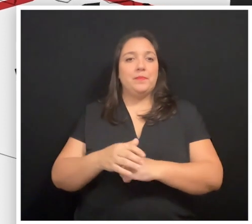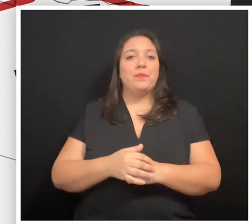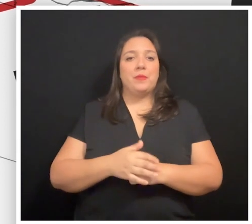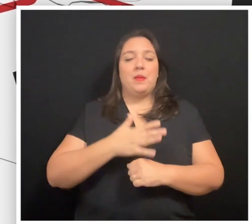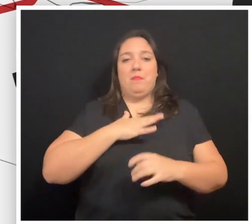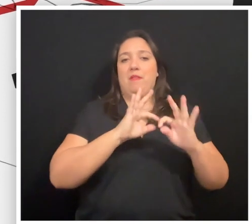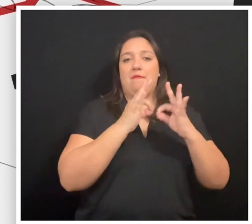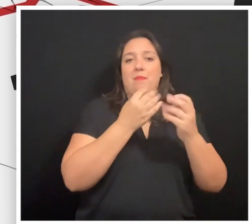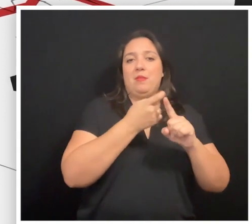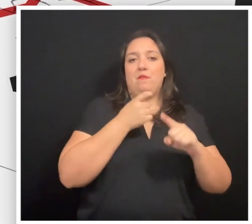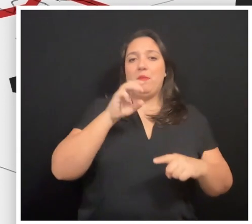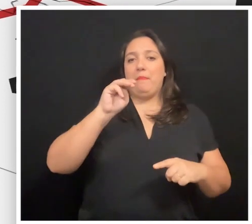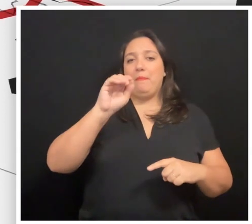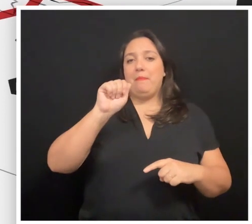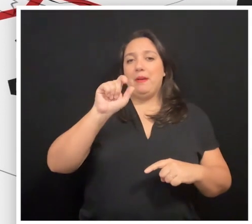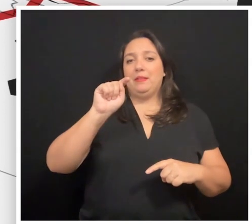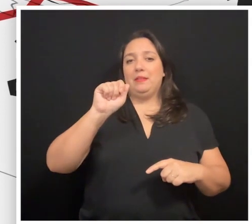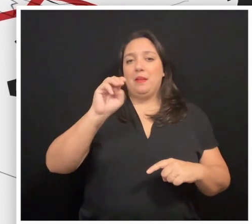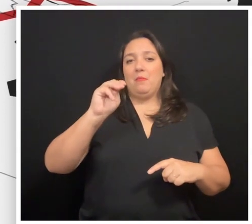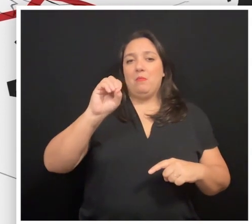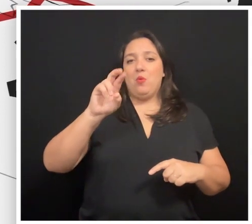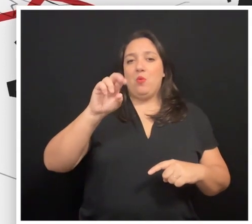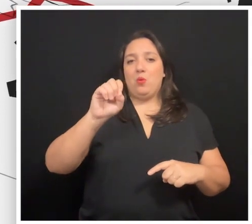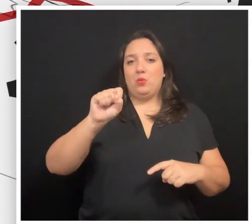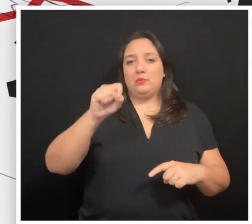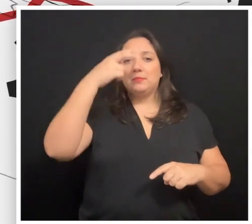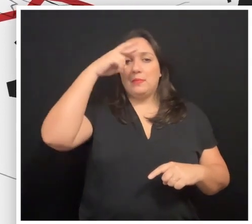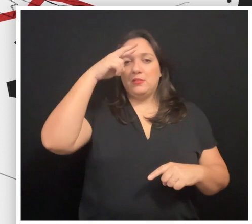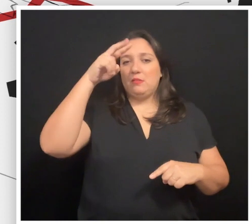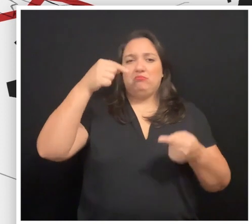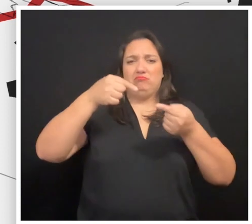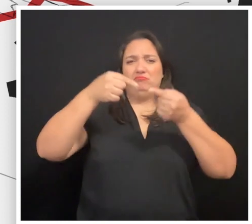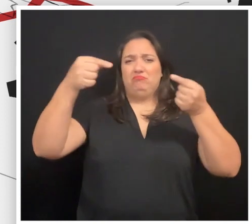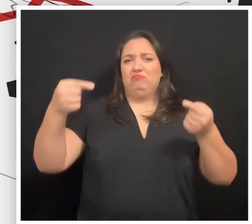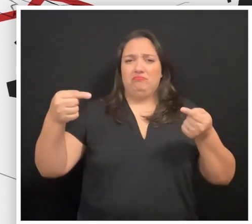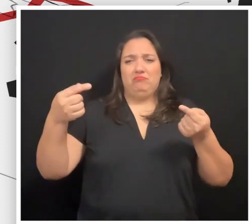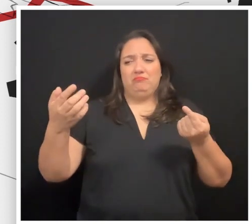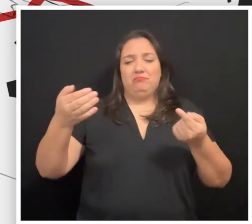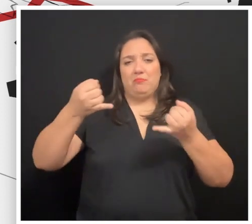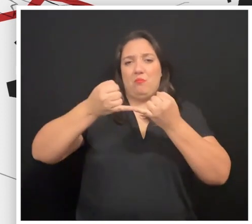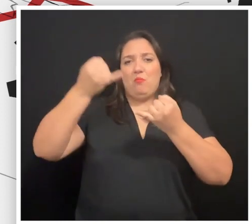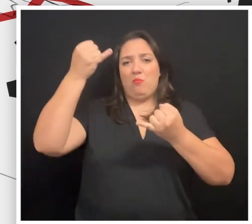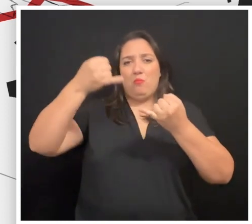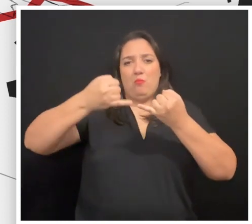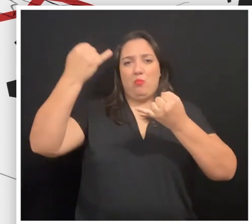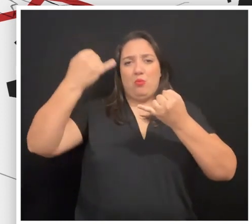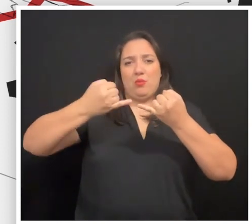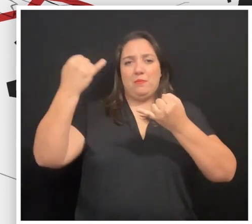My family comes from Matamoros, Mexico, and these are border towns.